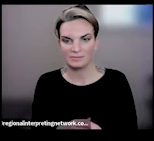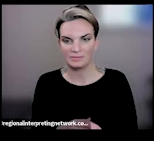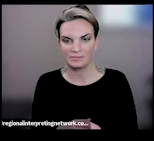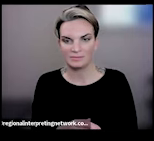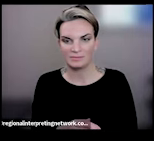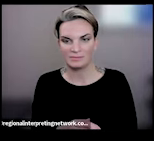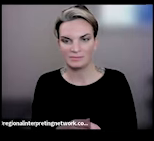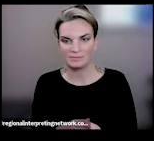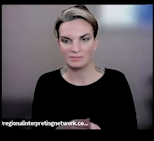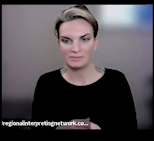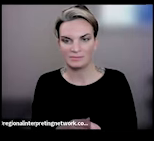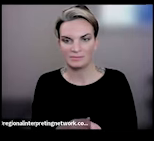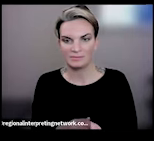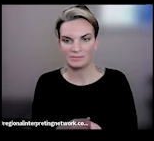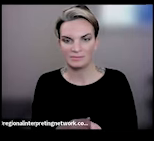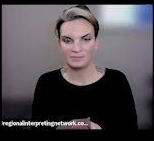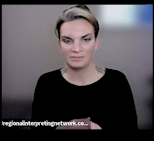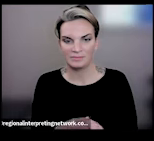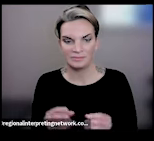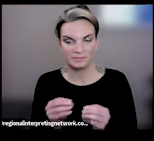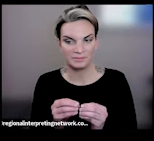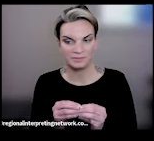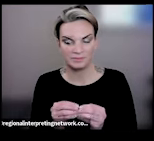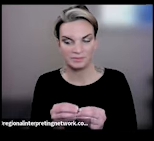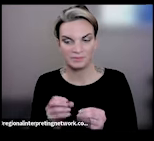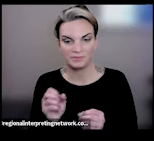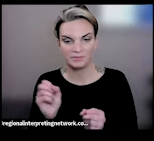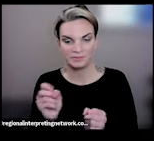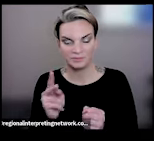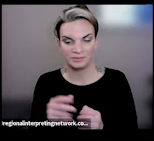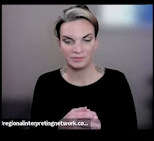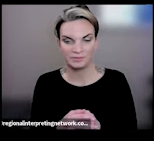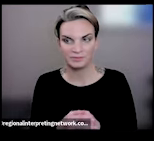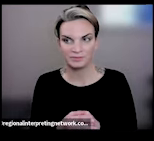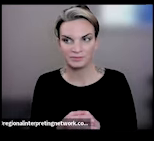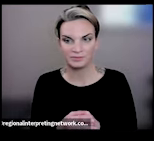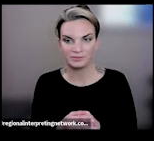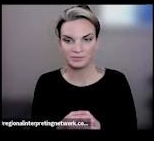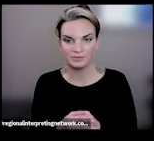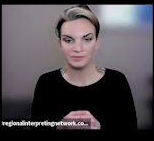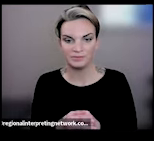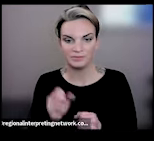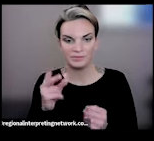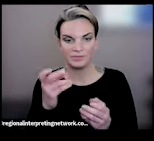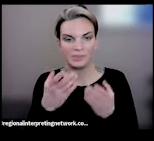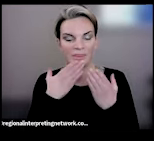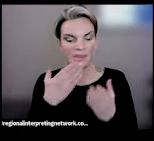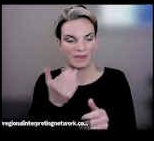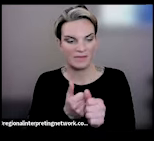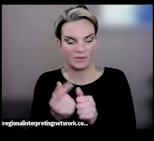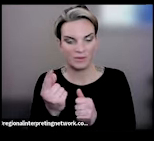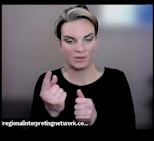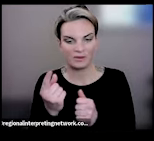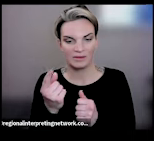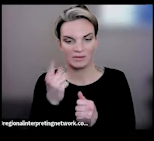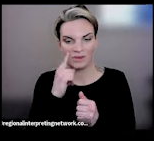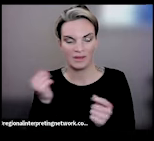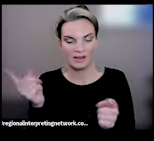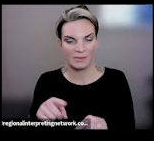Okay perfect. Well I want to thank everybody for coming and sharing this